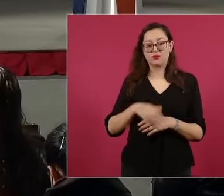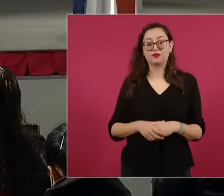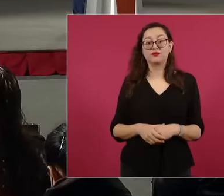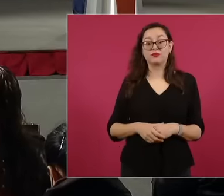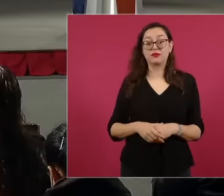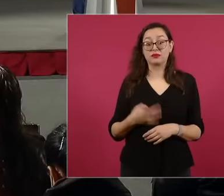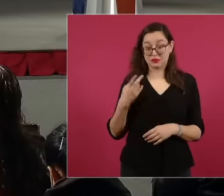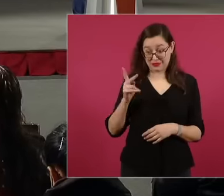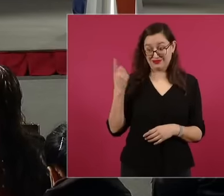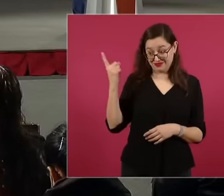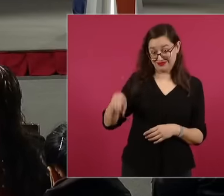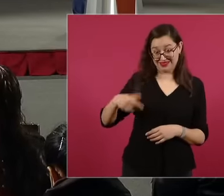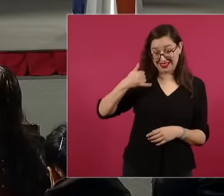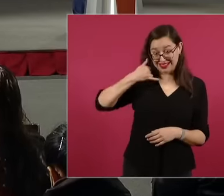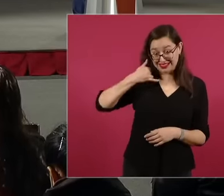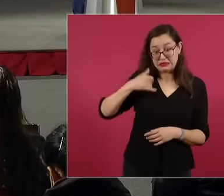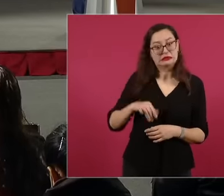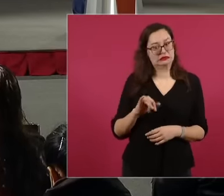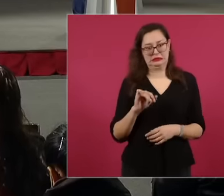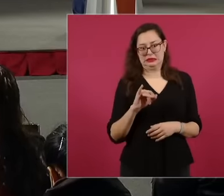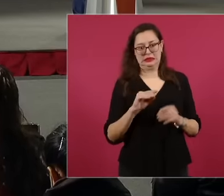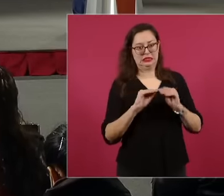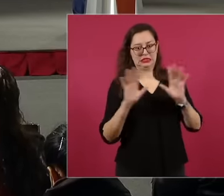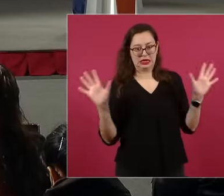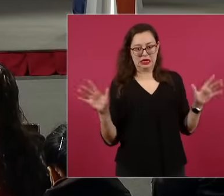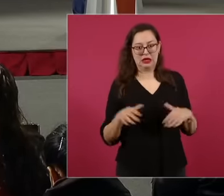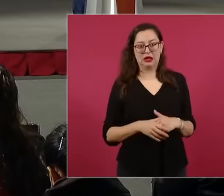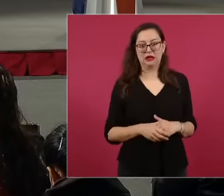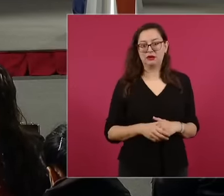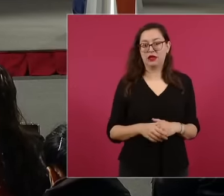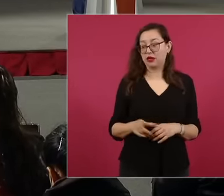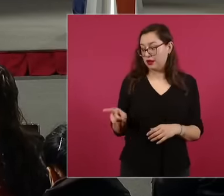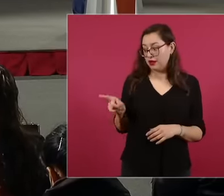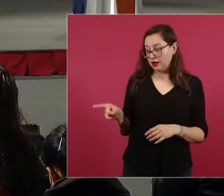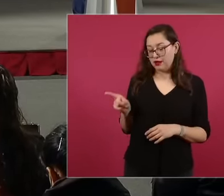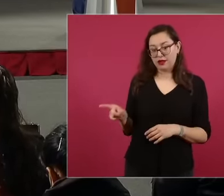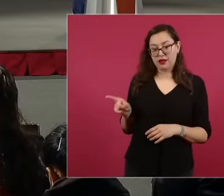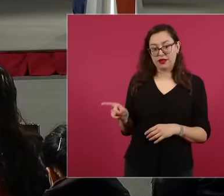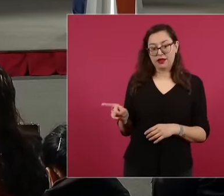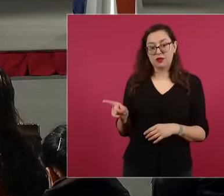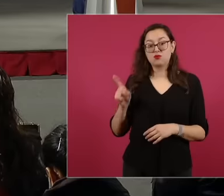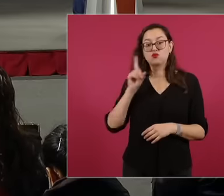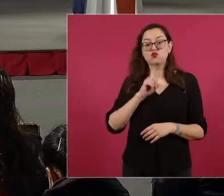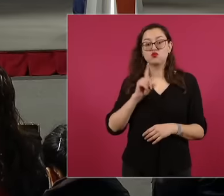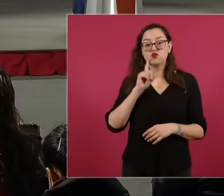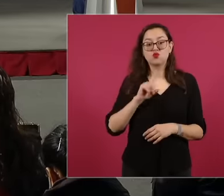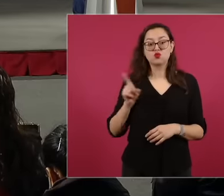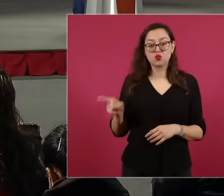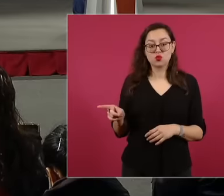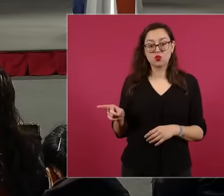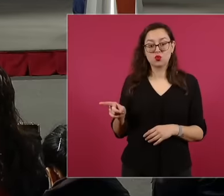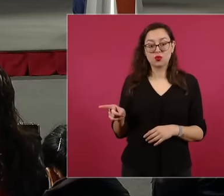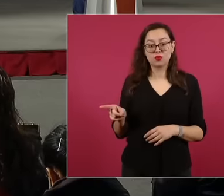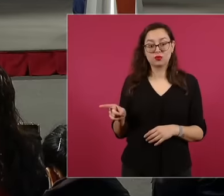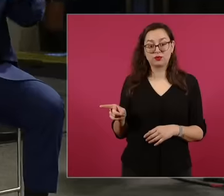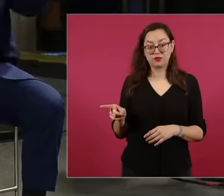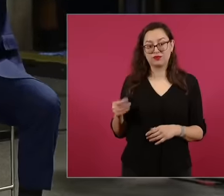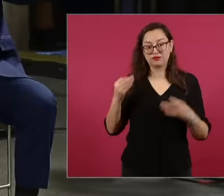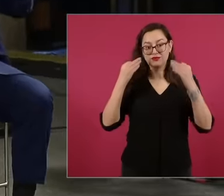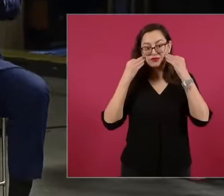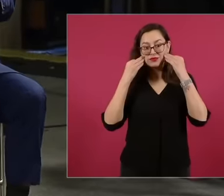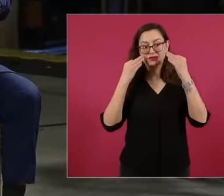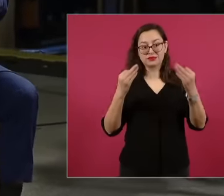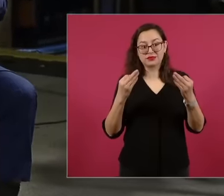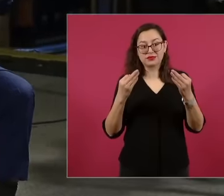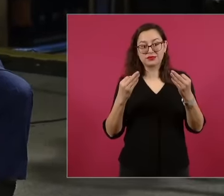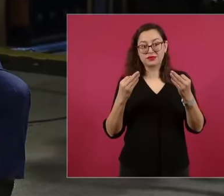course, look, there's the booth and the program coordinator calls. Come, come